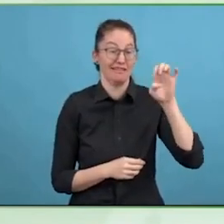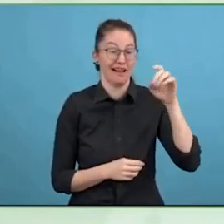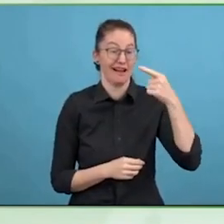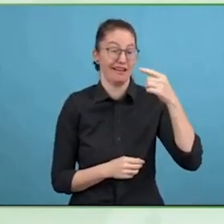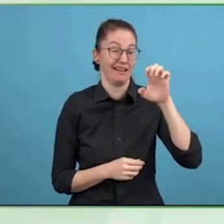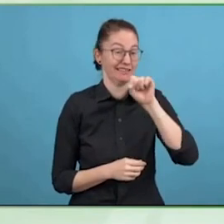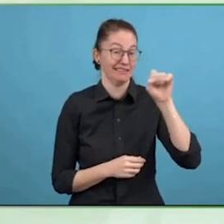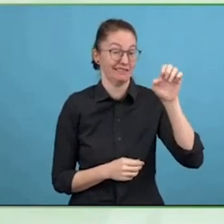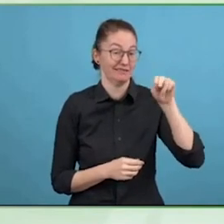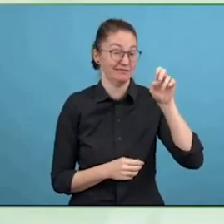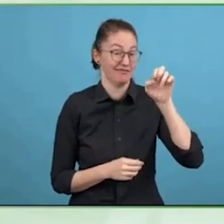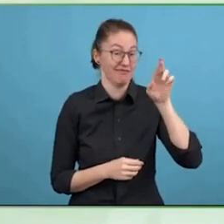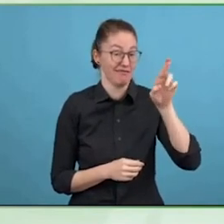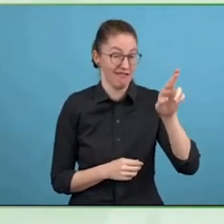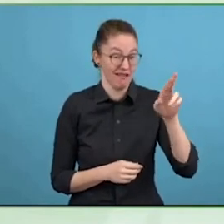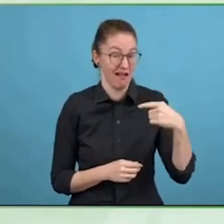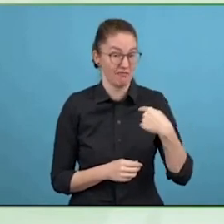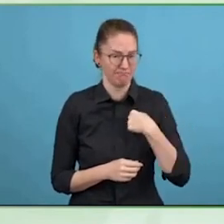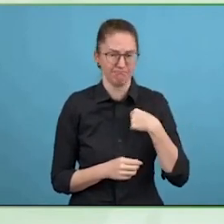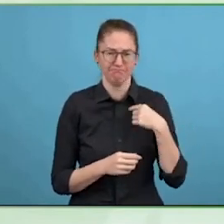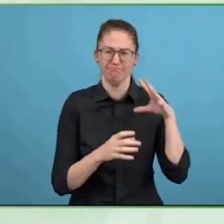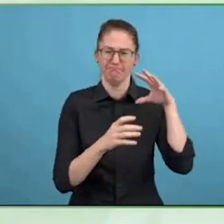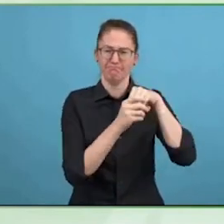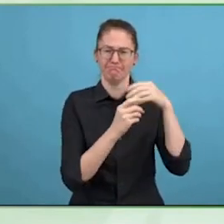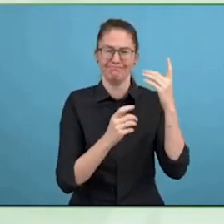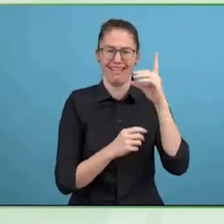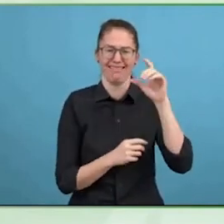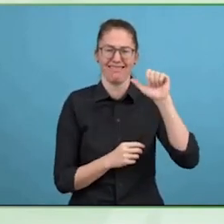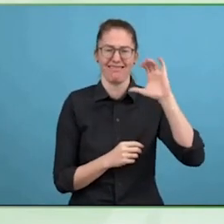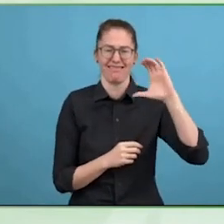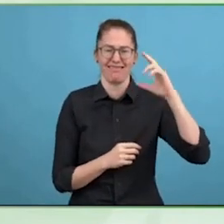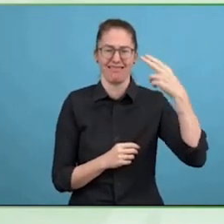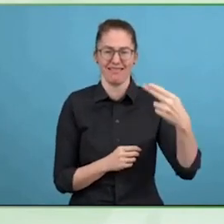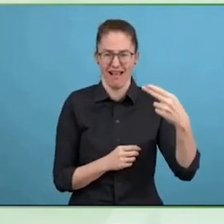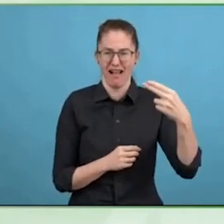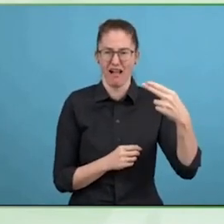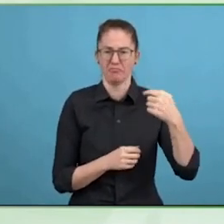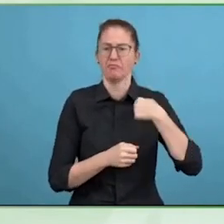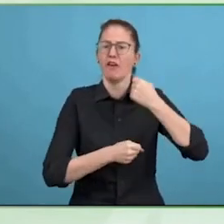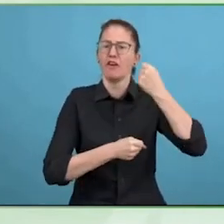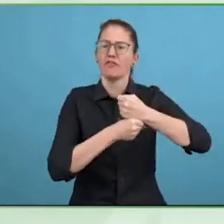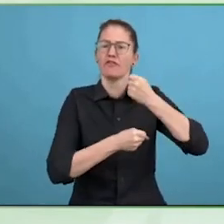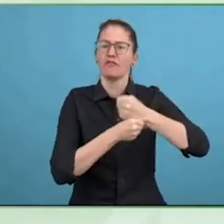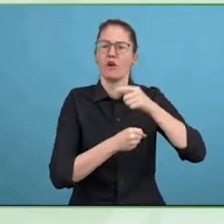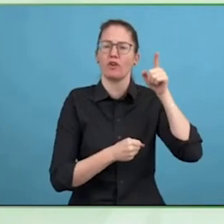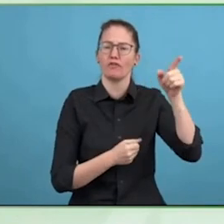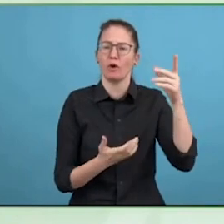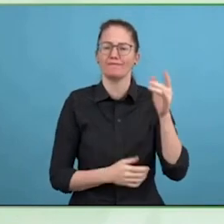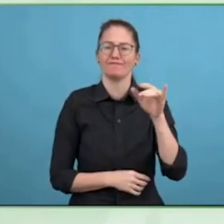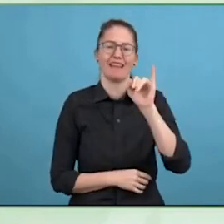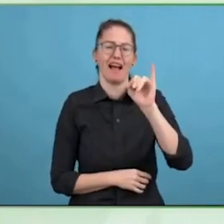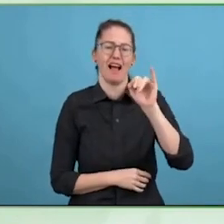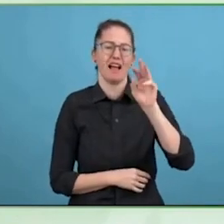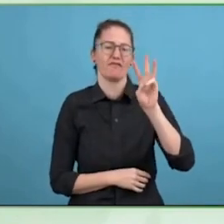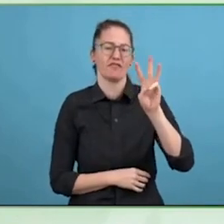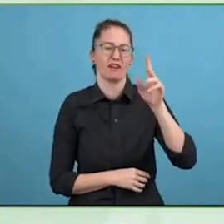the regional chapter for the German-speaking countries for that IAAP. And what is IAAP?